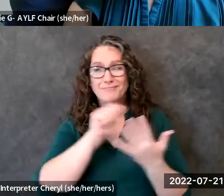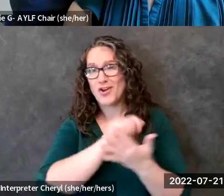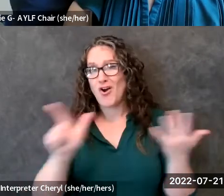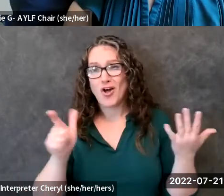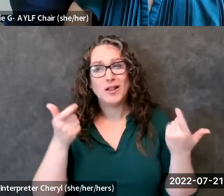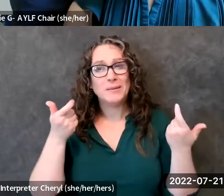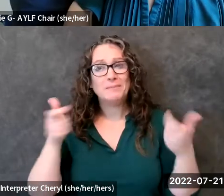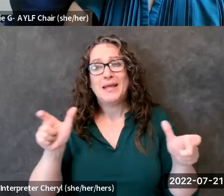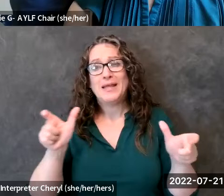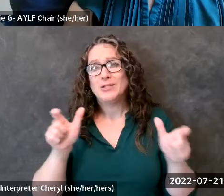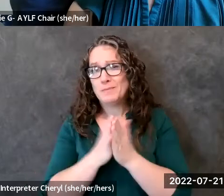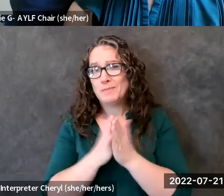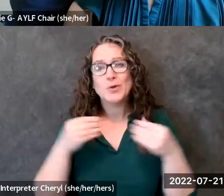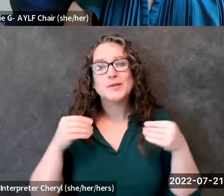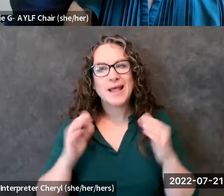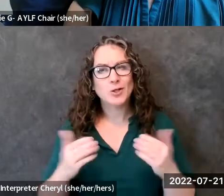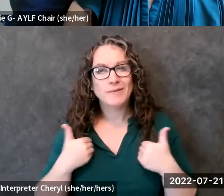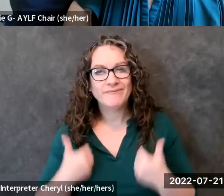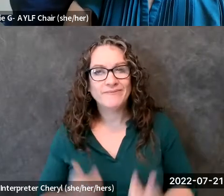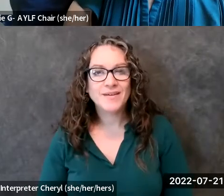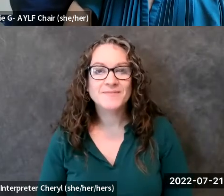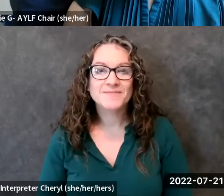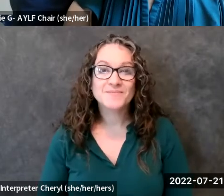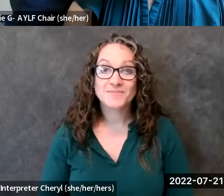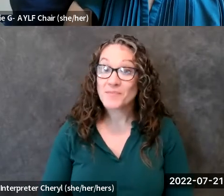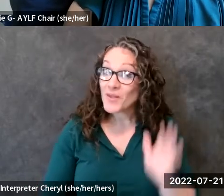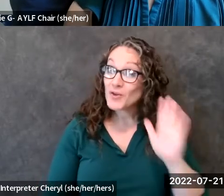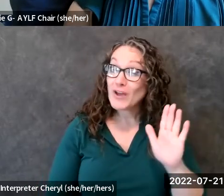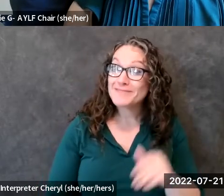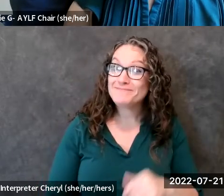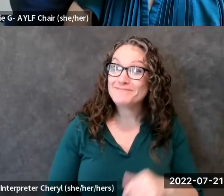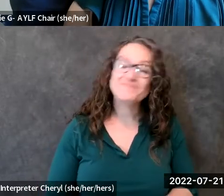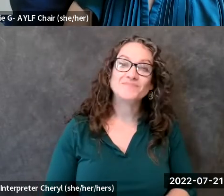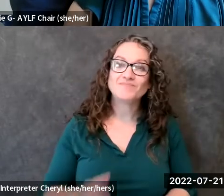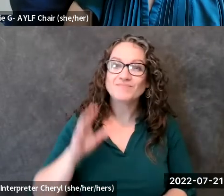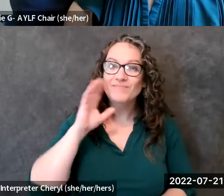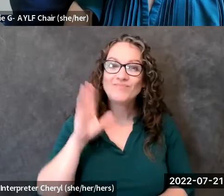carry it great and i know that you uh will be having some merchandise coming out in a couple of